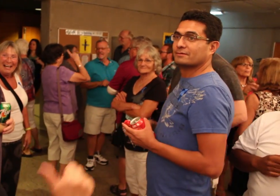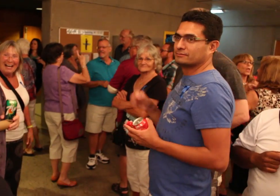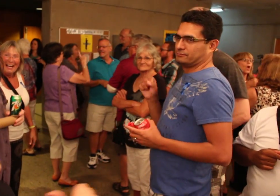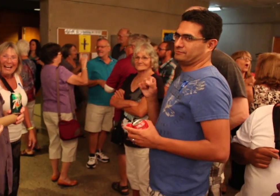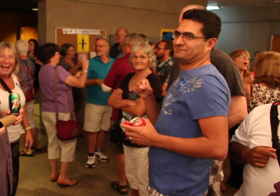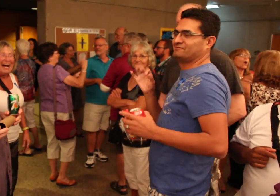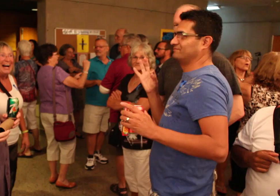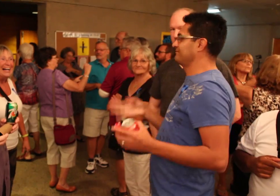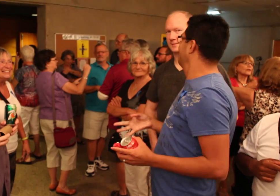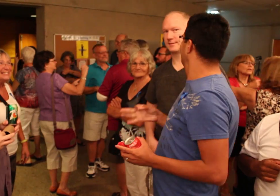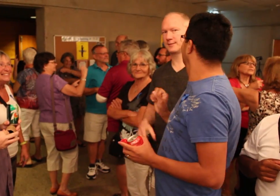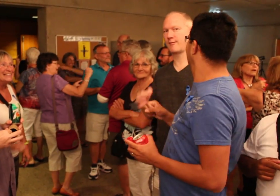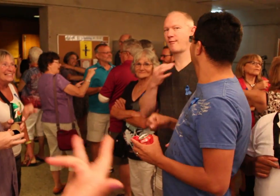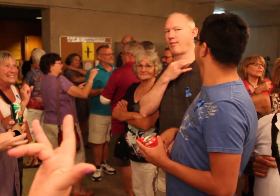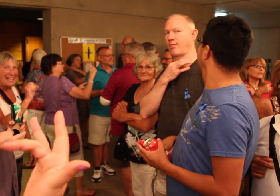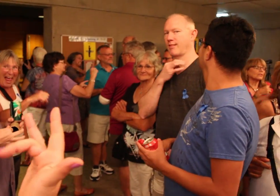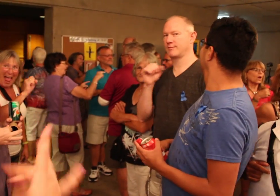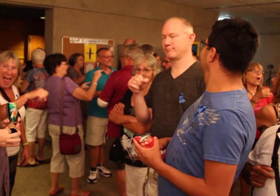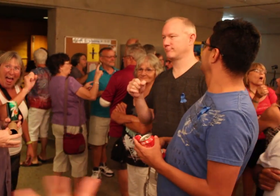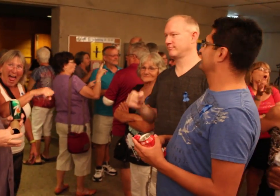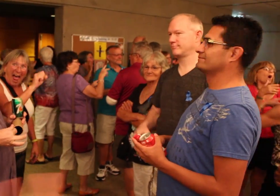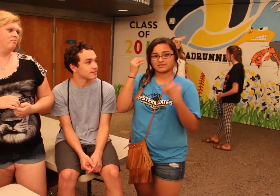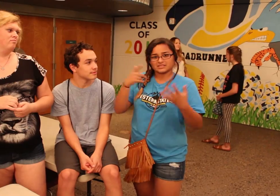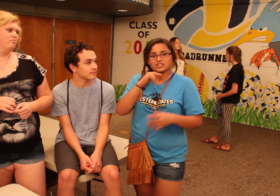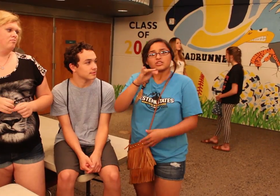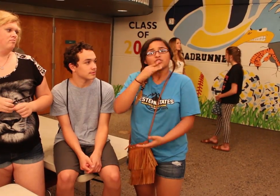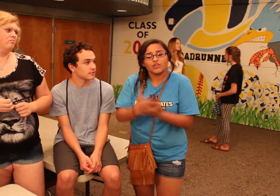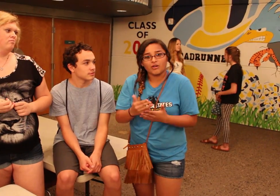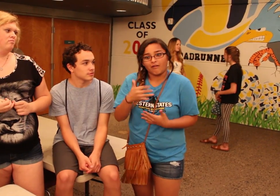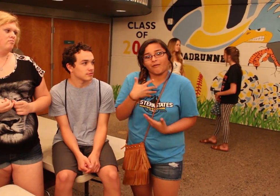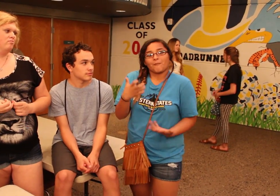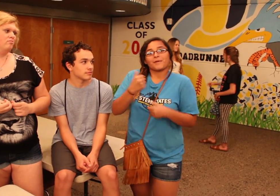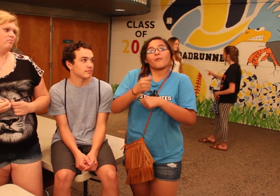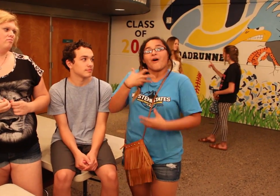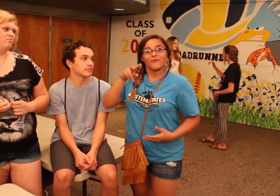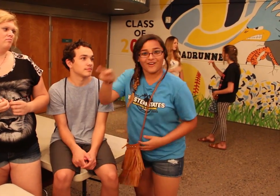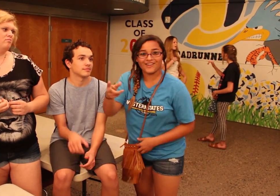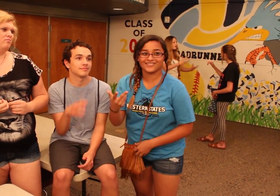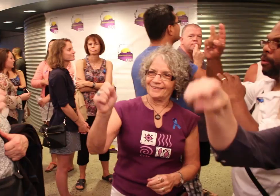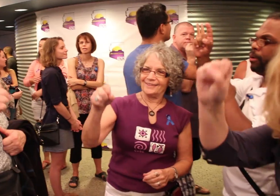Audience Members: Definitely, yes! Mhm. YES! Audience Member: I’ve heard so many good things that it makes me want to watch it.